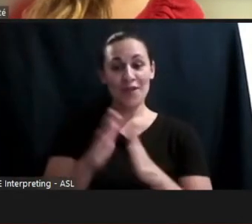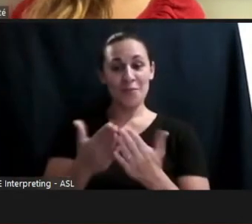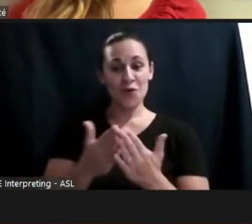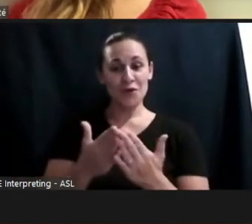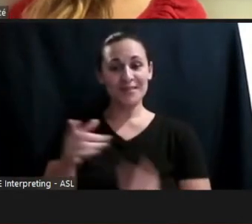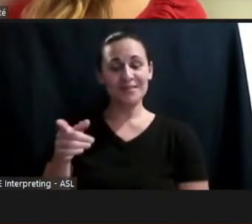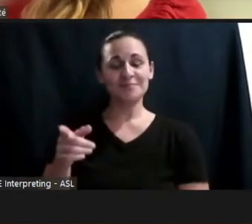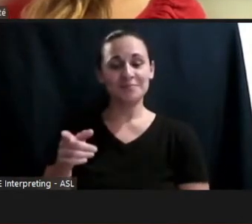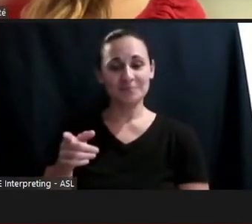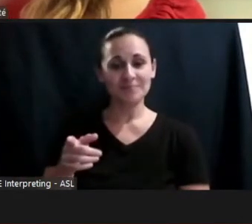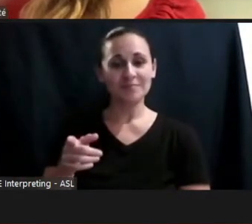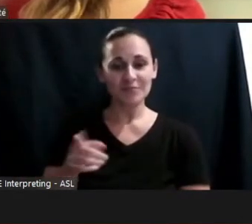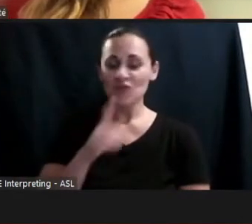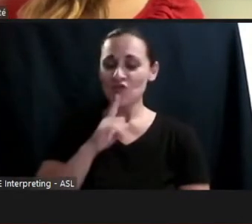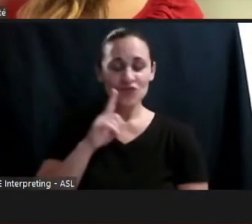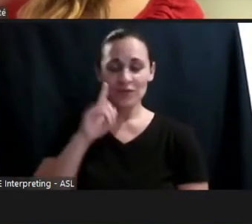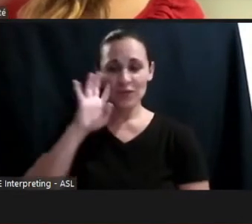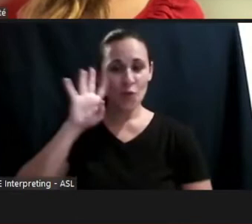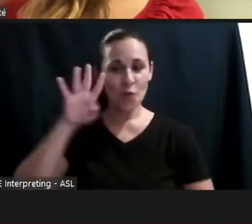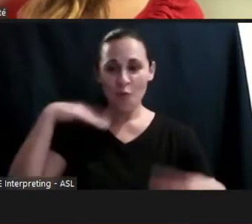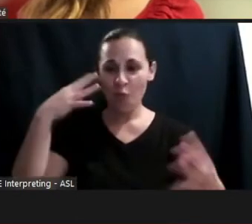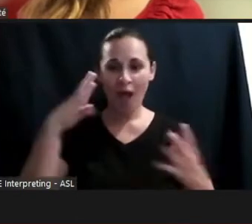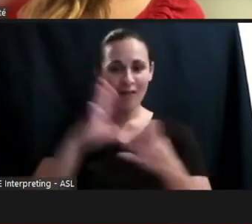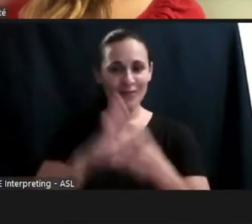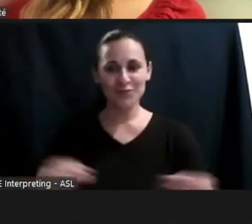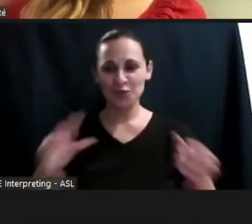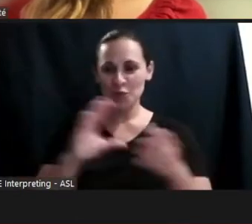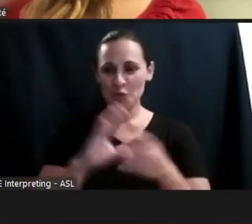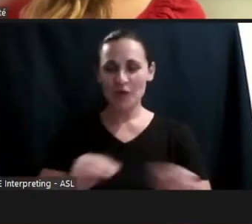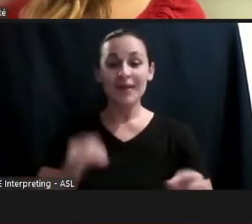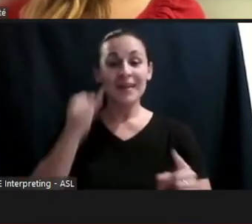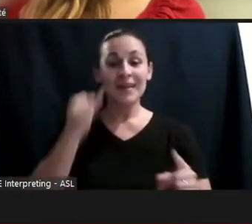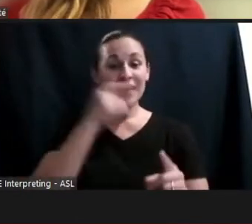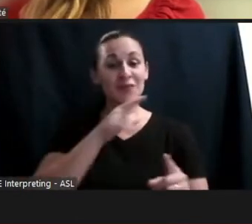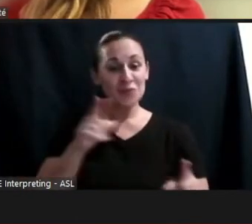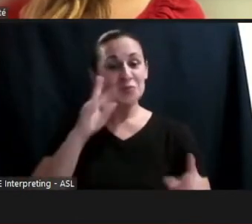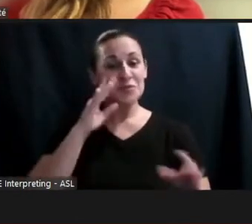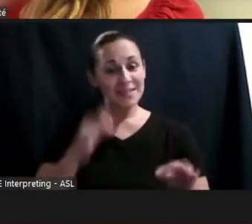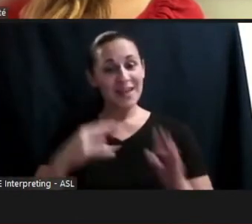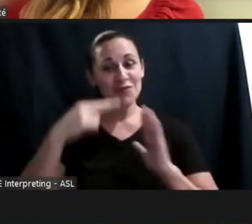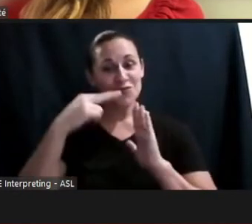a pretty wild ride. If you end up reading them, you will recognize them as in the 1st